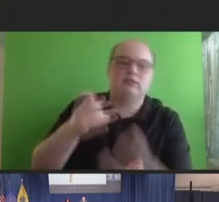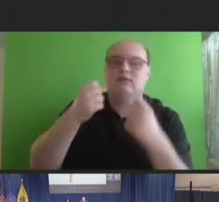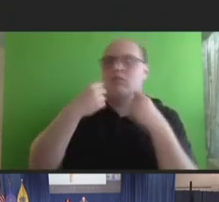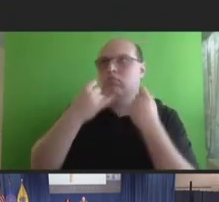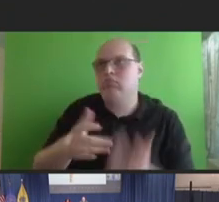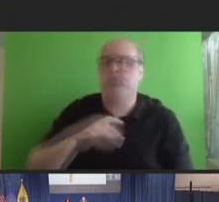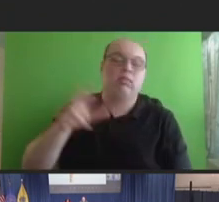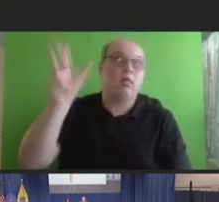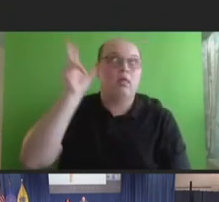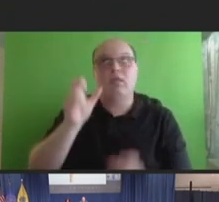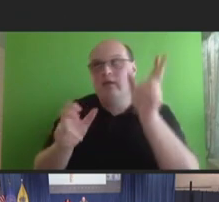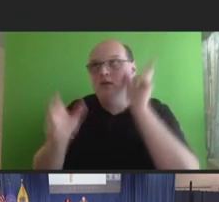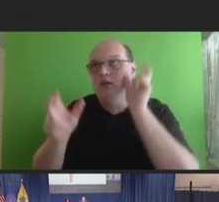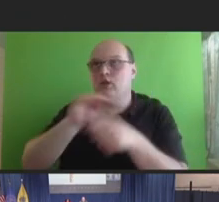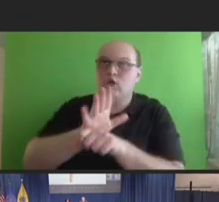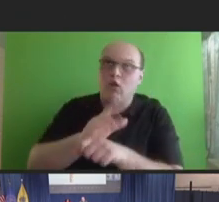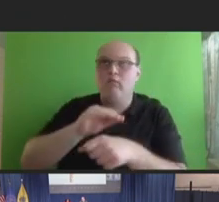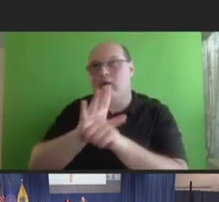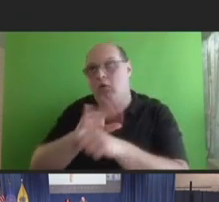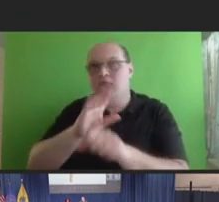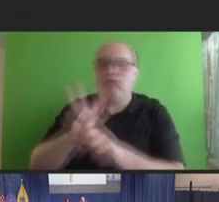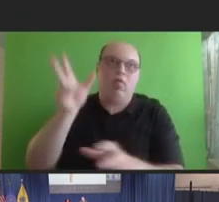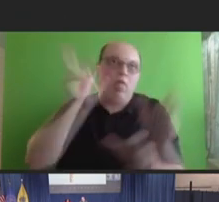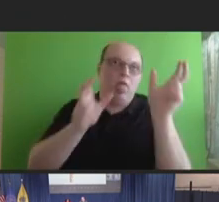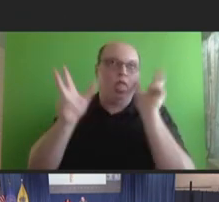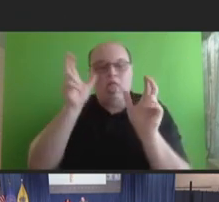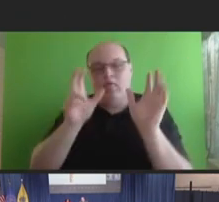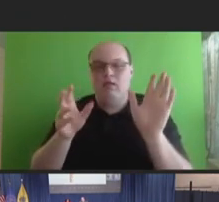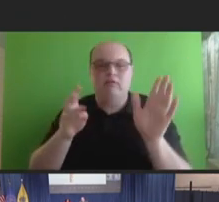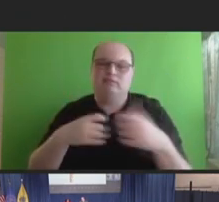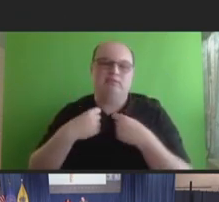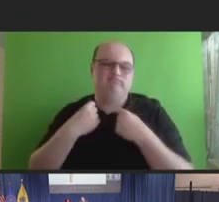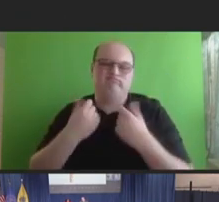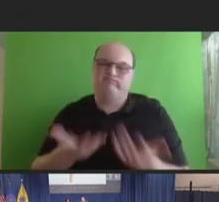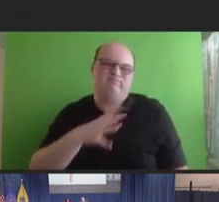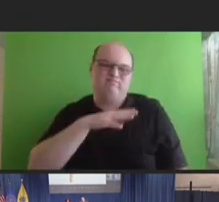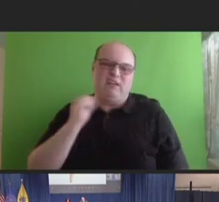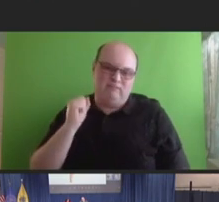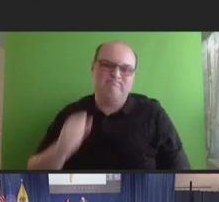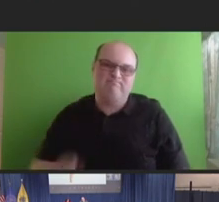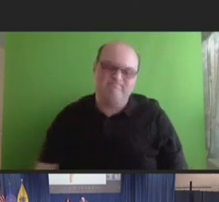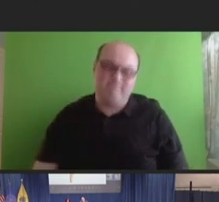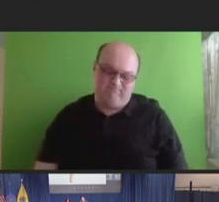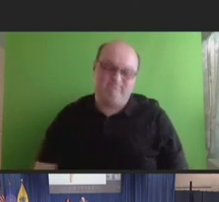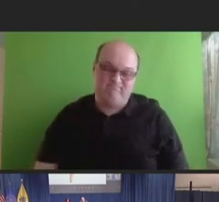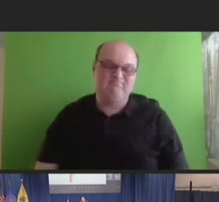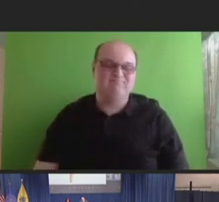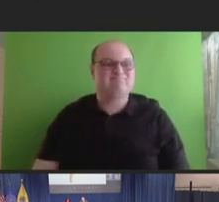COVID-19 vaccines. And, again, I think this is really a space where we have to be careful